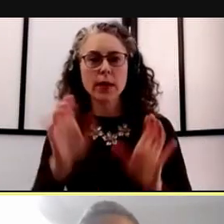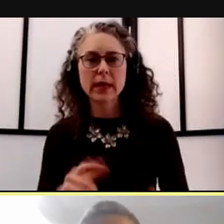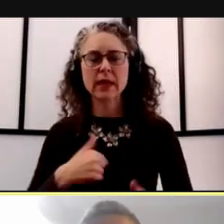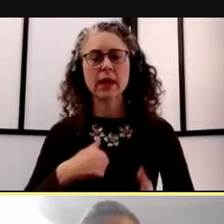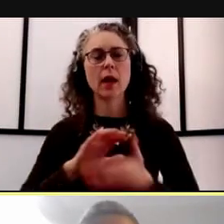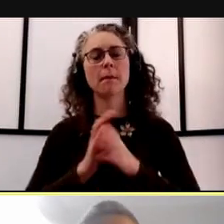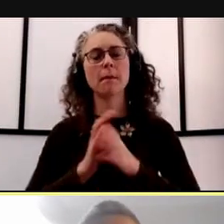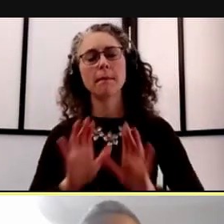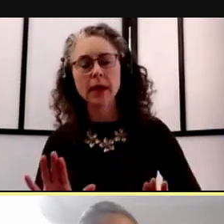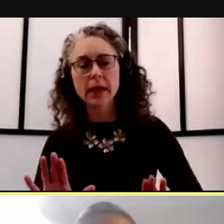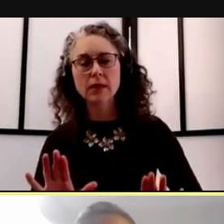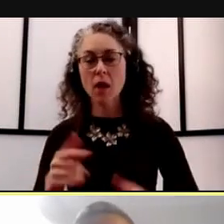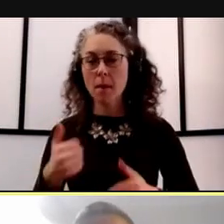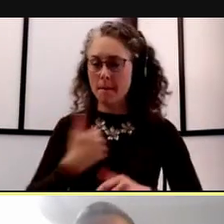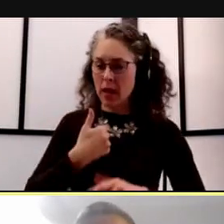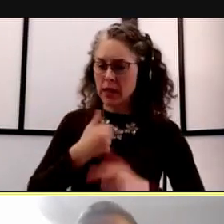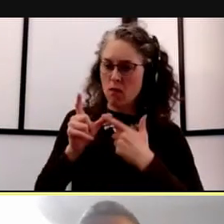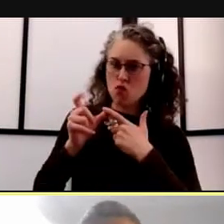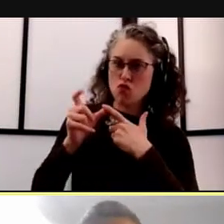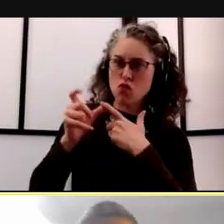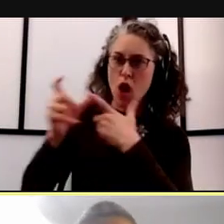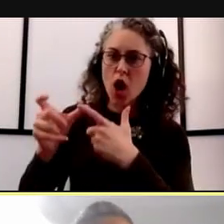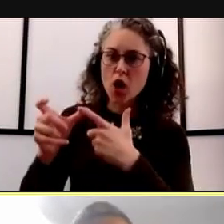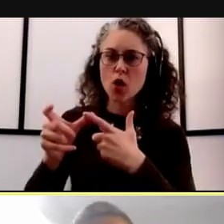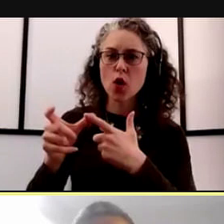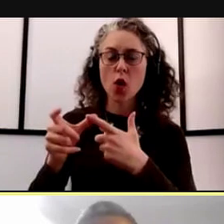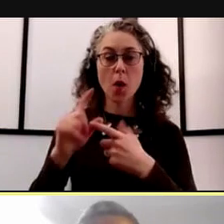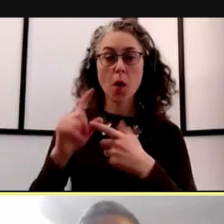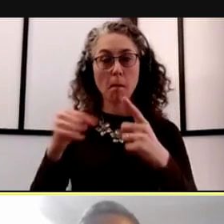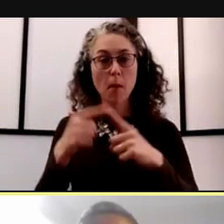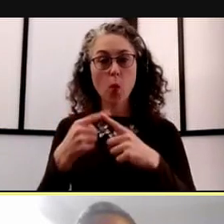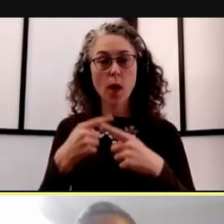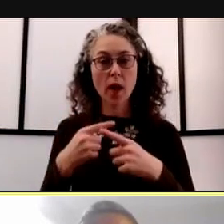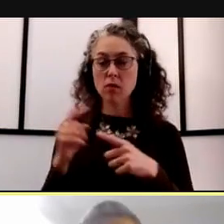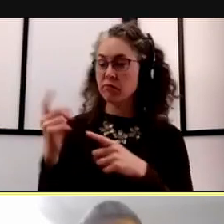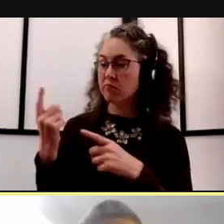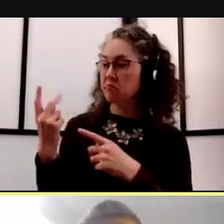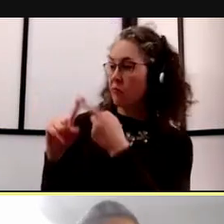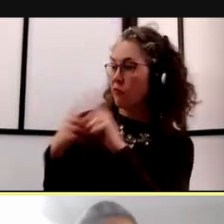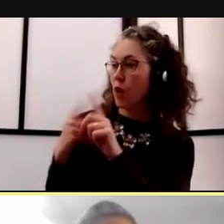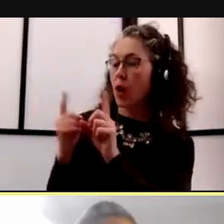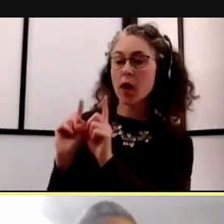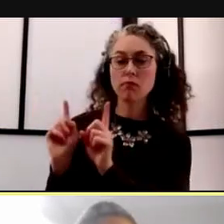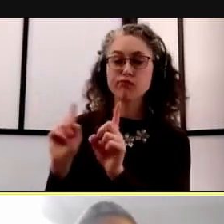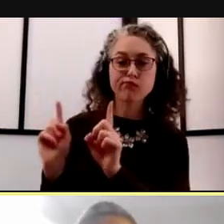and he feels safe going out for a jog with his friend because they're both keeping up with testing.